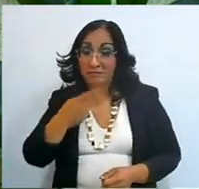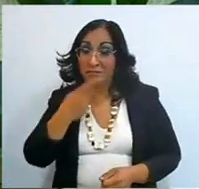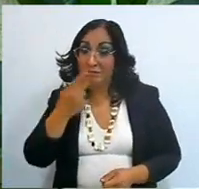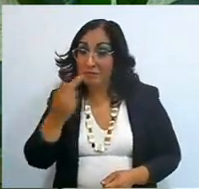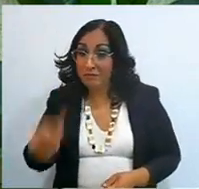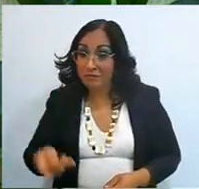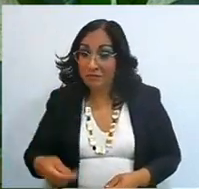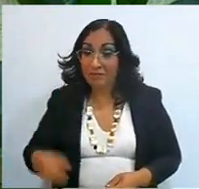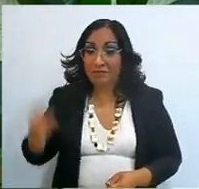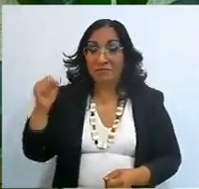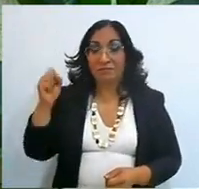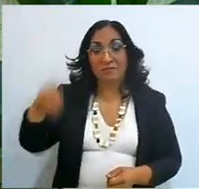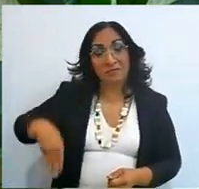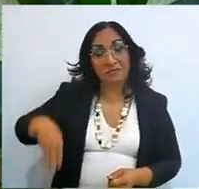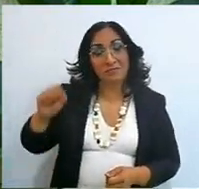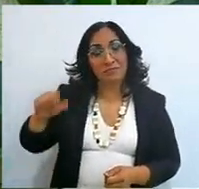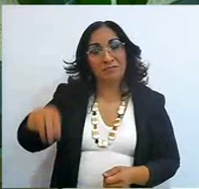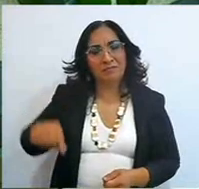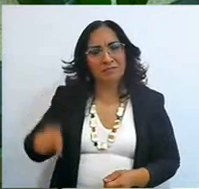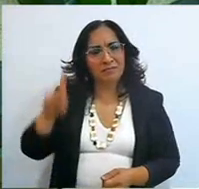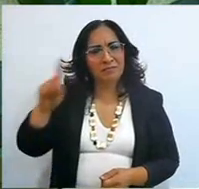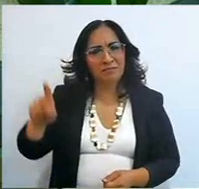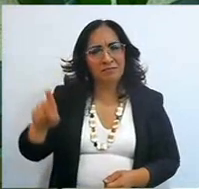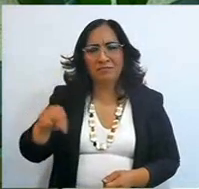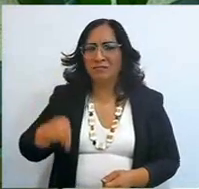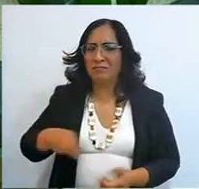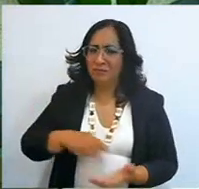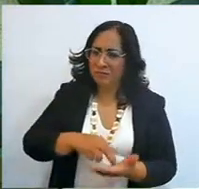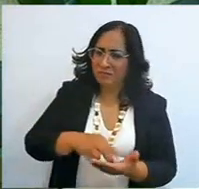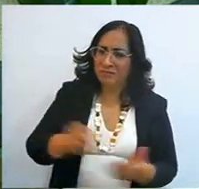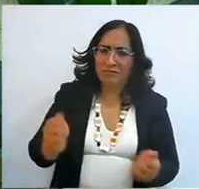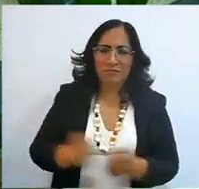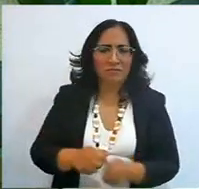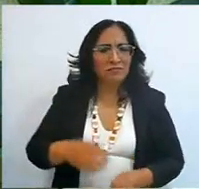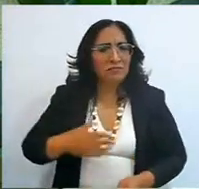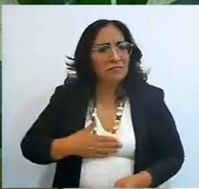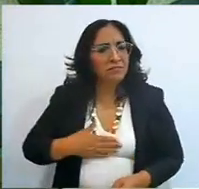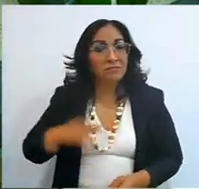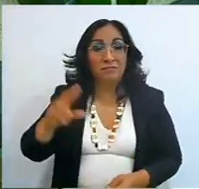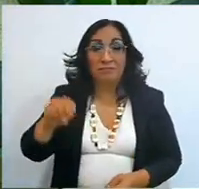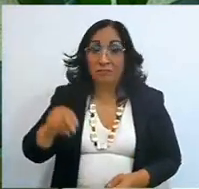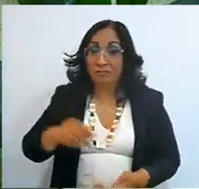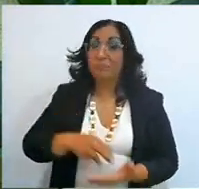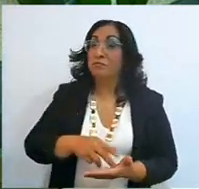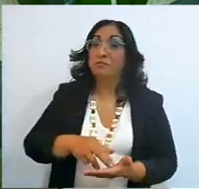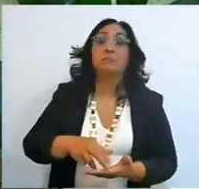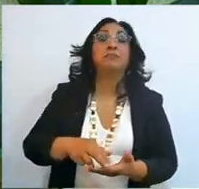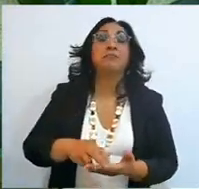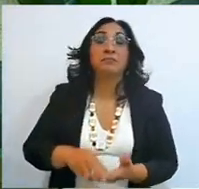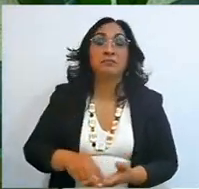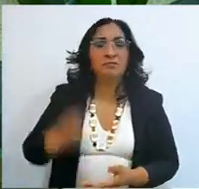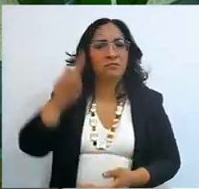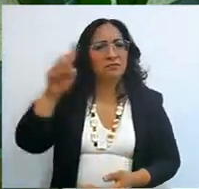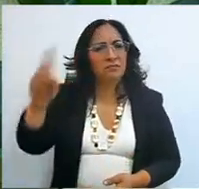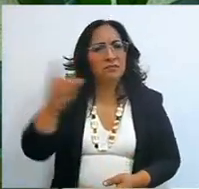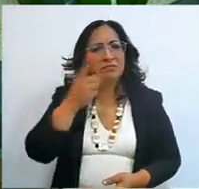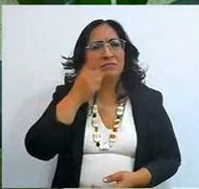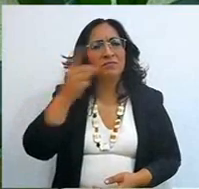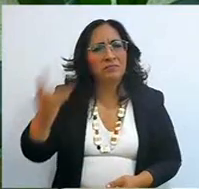I, we do not move, at your signal we will move, to the north, to the south, to the east, to the west,